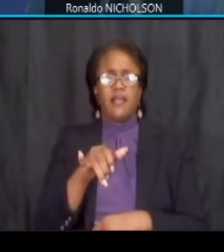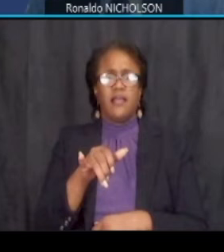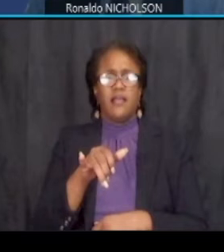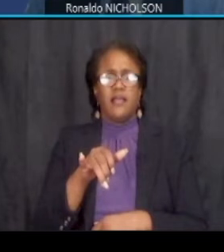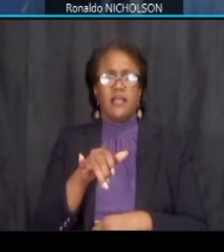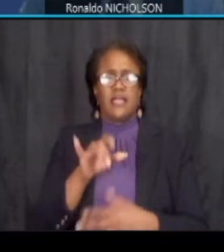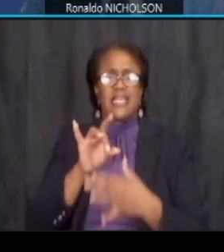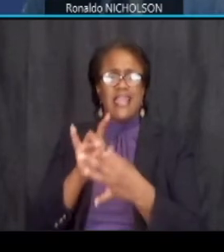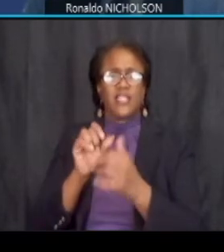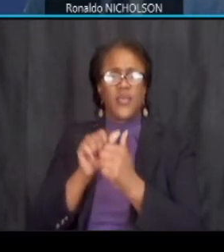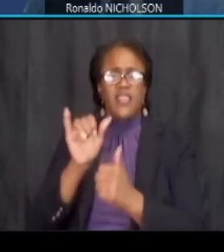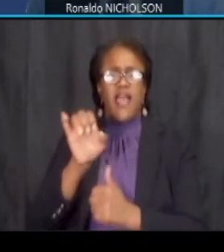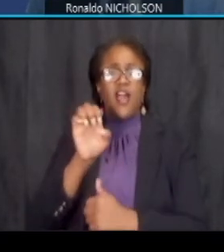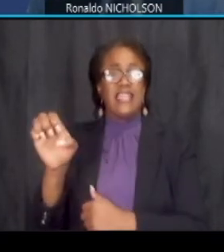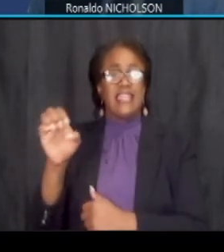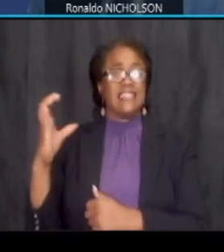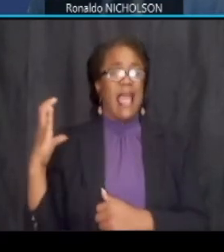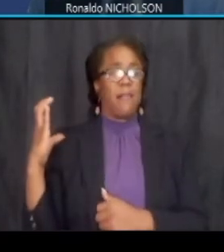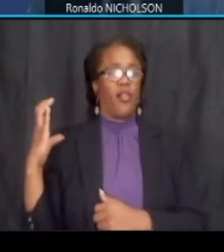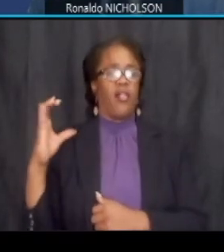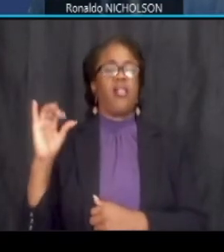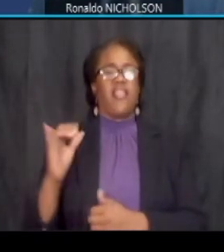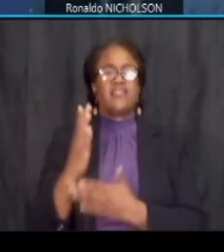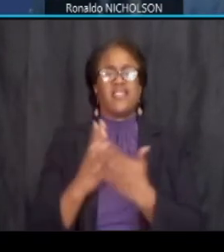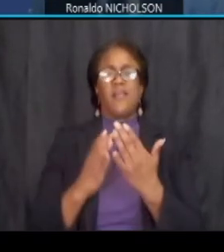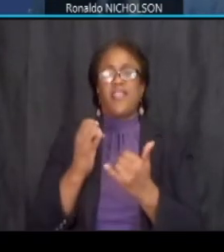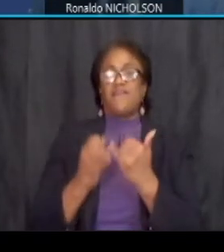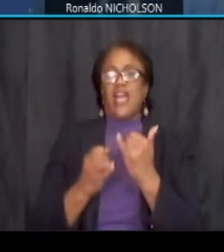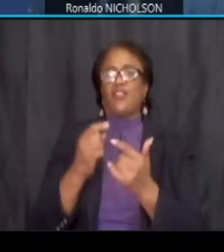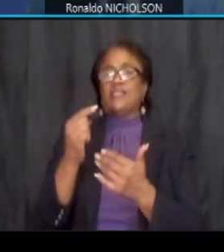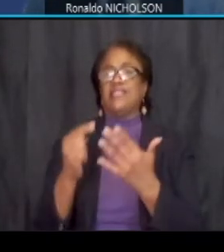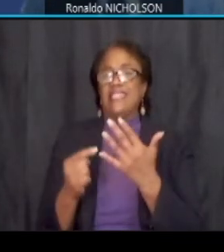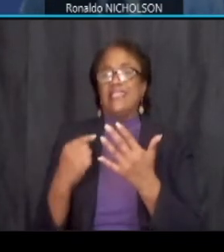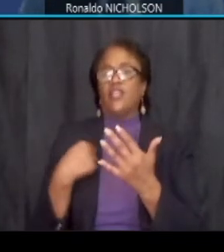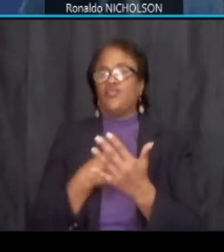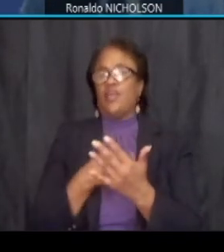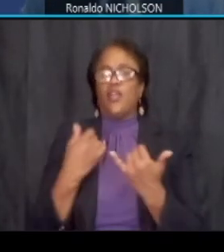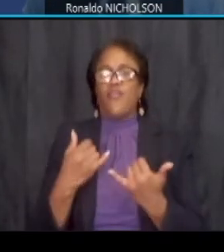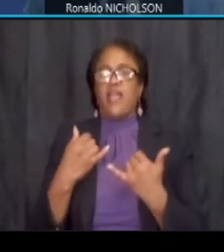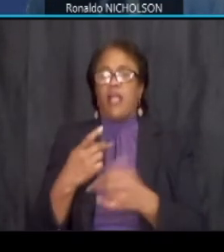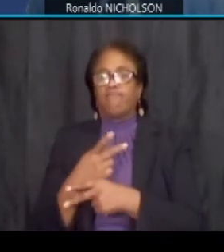that on east capital that is some of the final detail details that we're currently working on